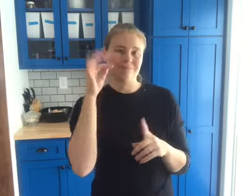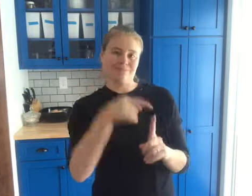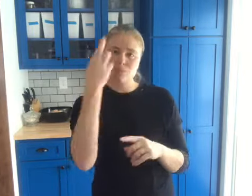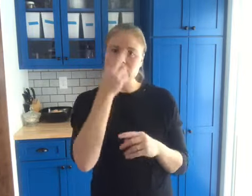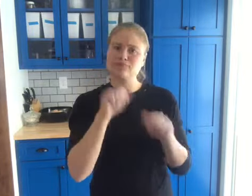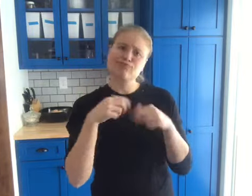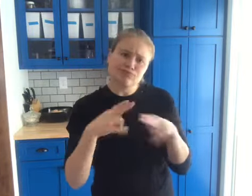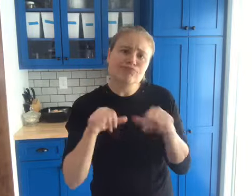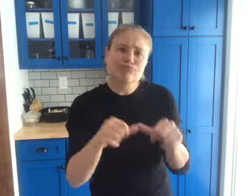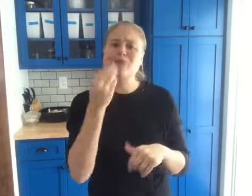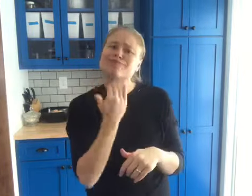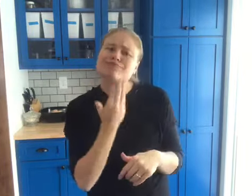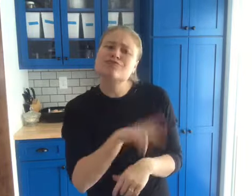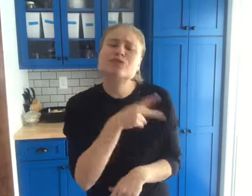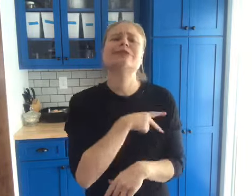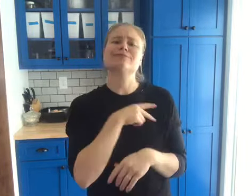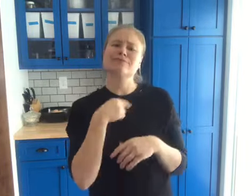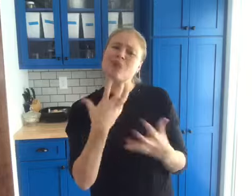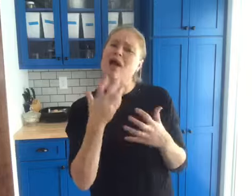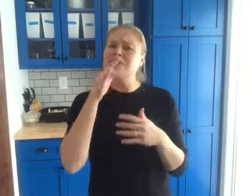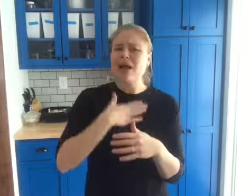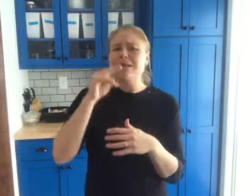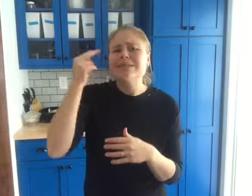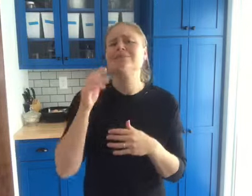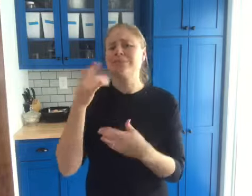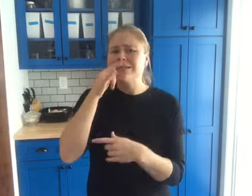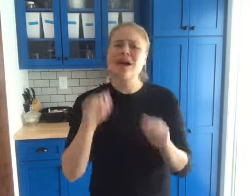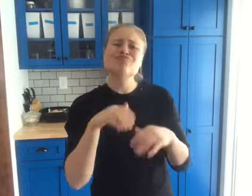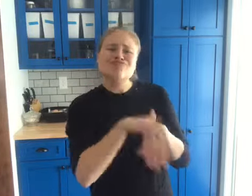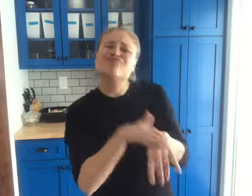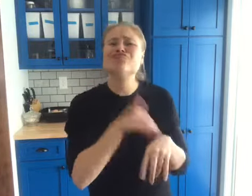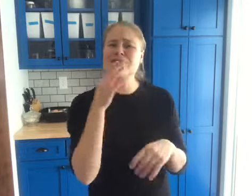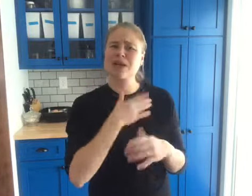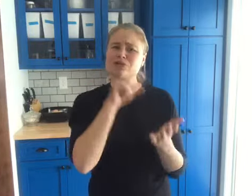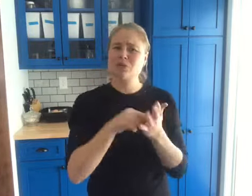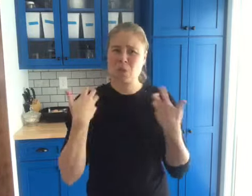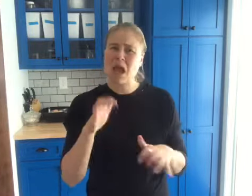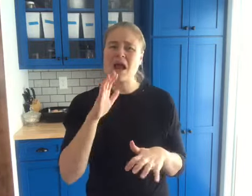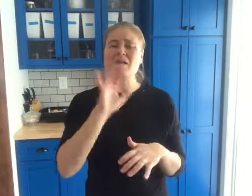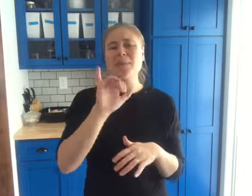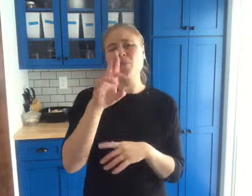They are sweet-nature hens, I want my nieces and nephews and my baby able to pet them.